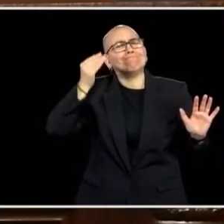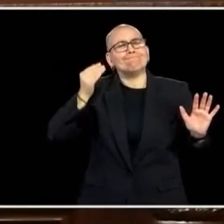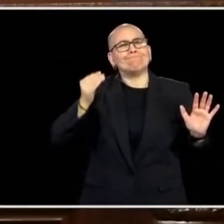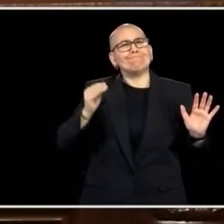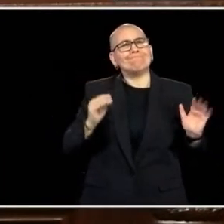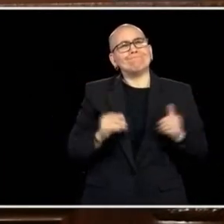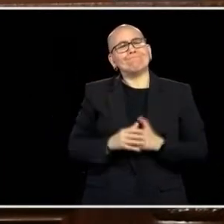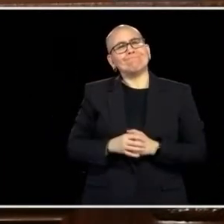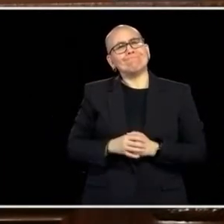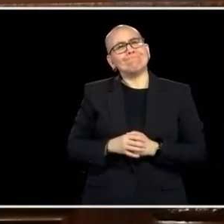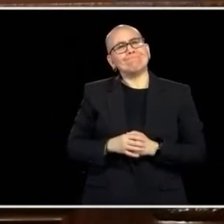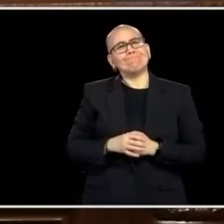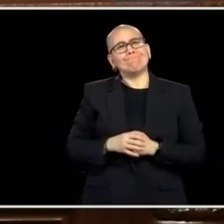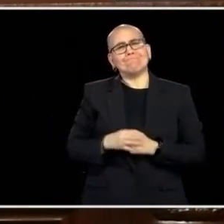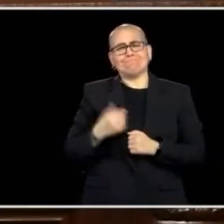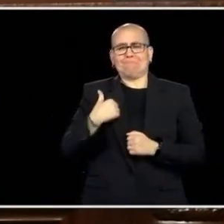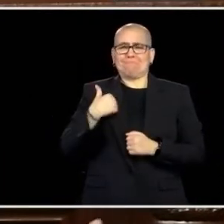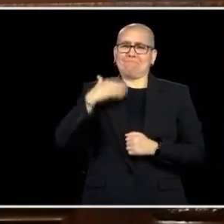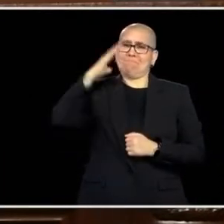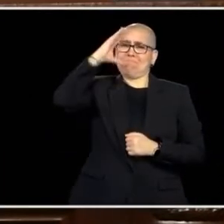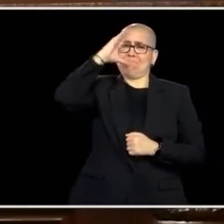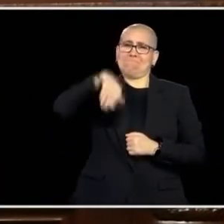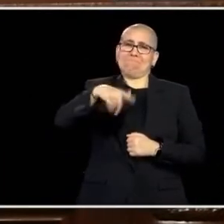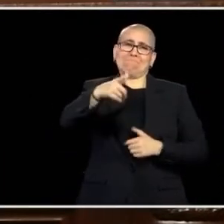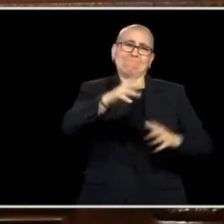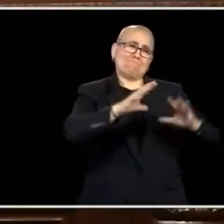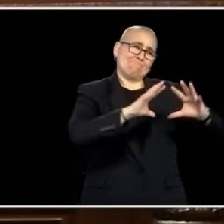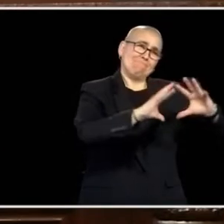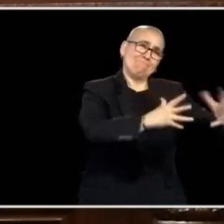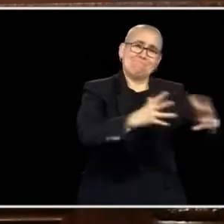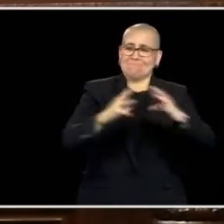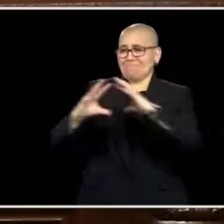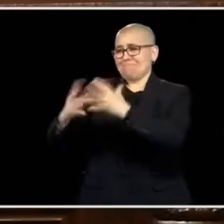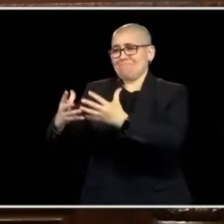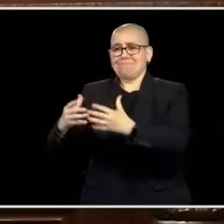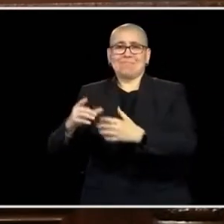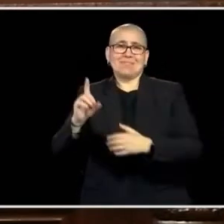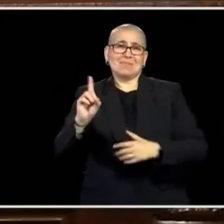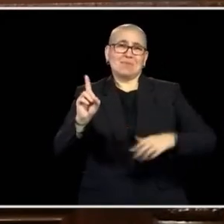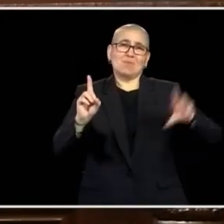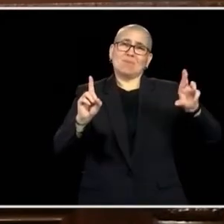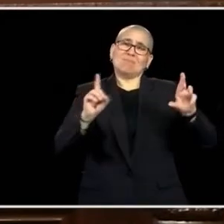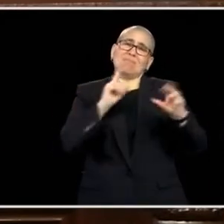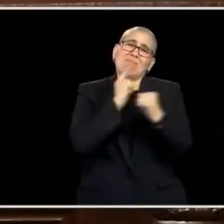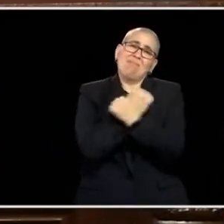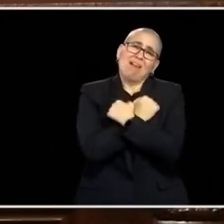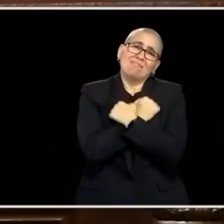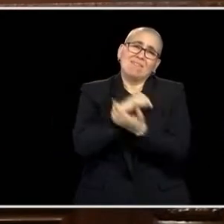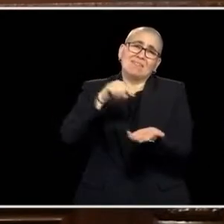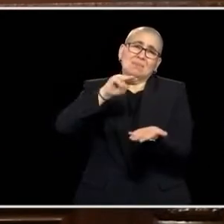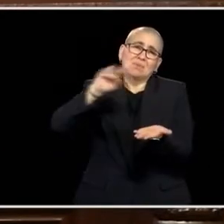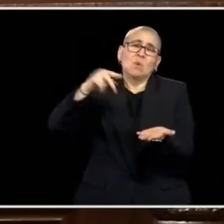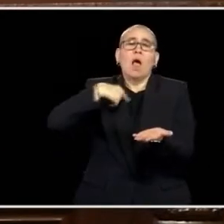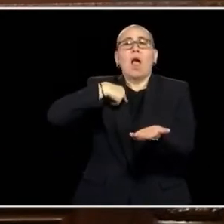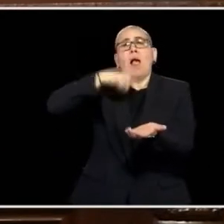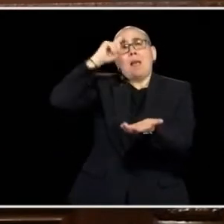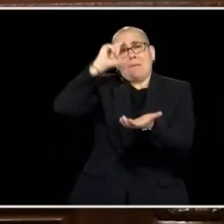EVERYONE IN THIS BUILDING LOVES HIS STATE WITH THE SAME PASSION AS ANY OF THE REST OF US, AND I ALSO BELIEVE THAT EVERYBODY IN THIS BUILDING